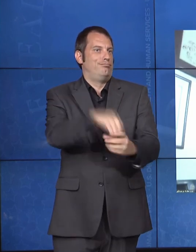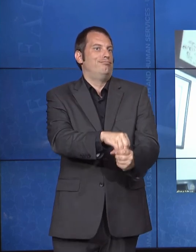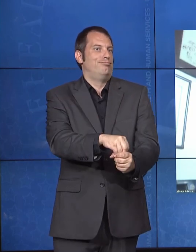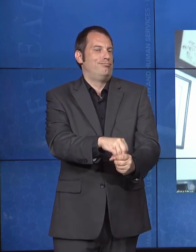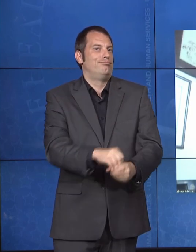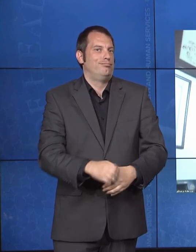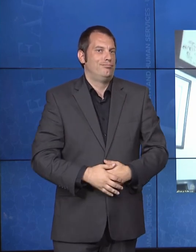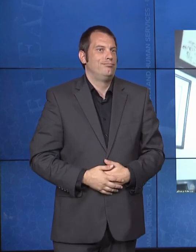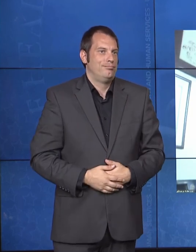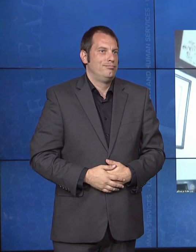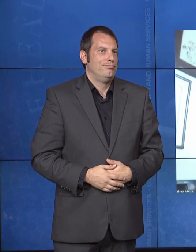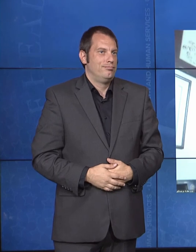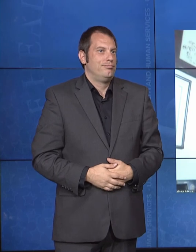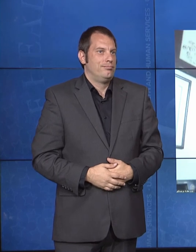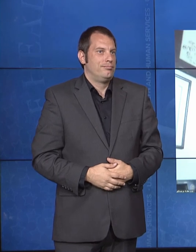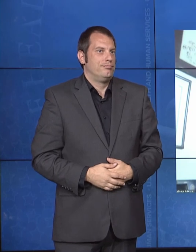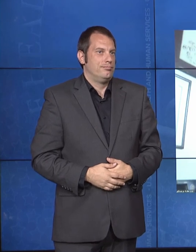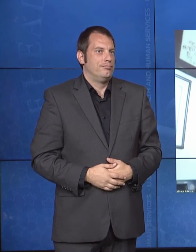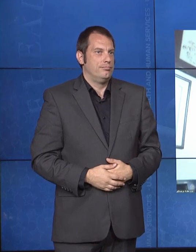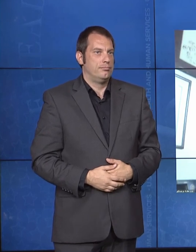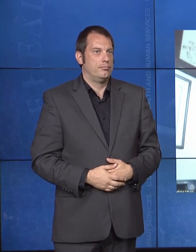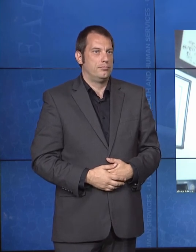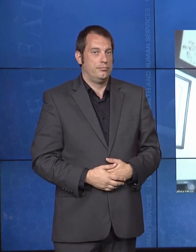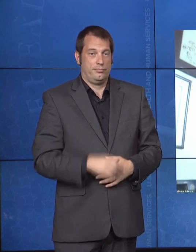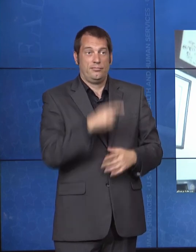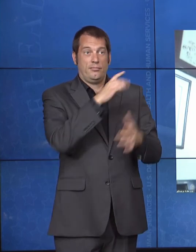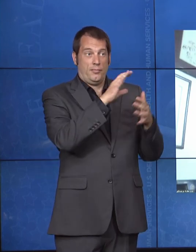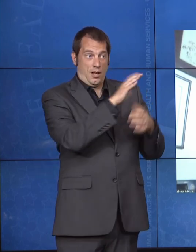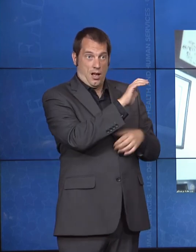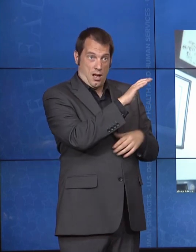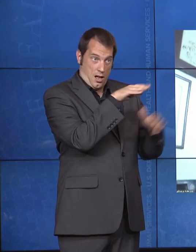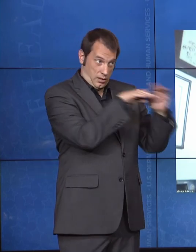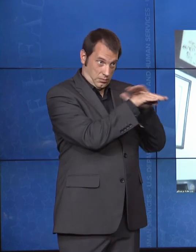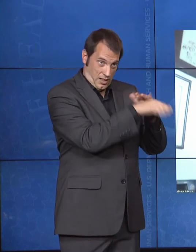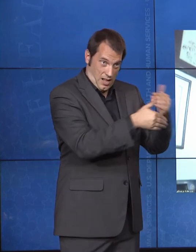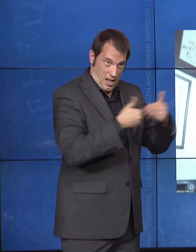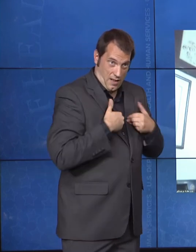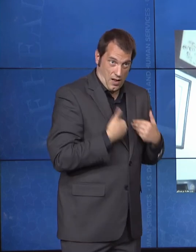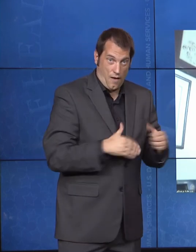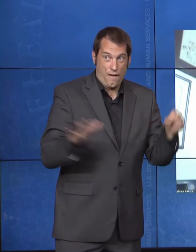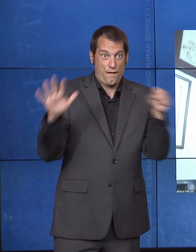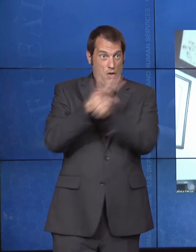full participation clearly established in the ADA, the experiences of people with disabilities